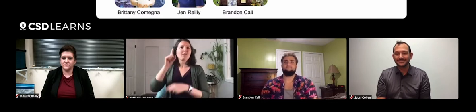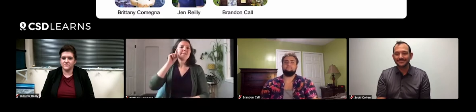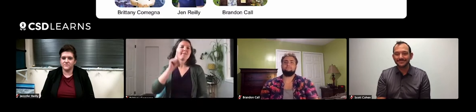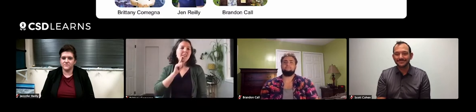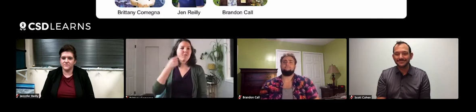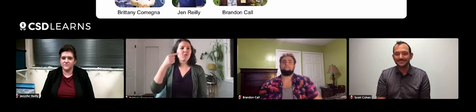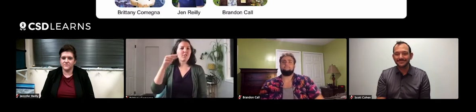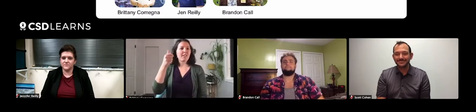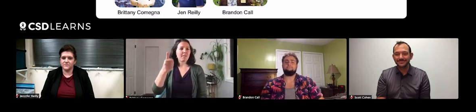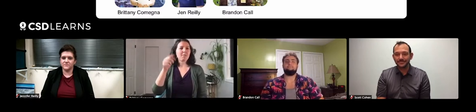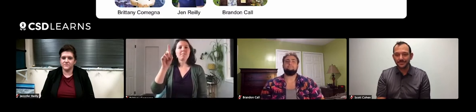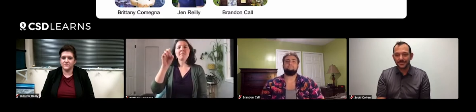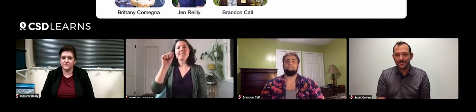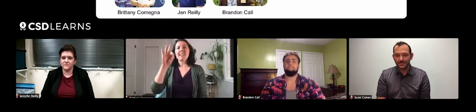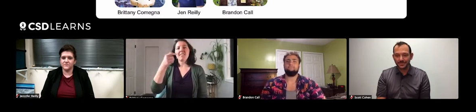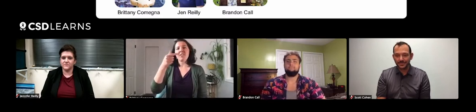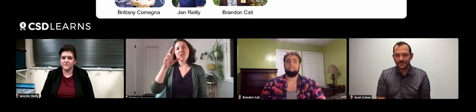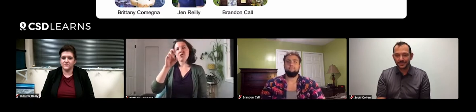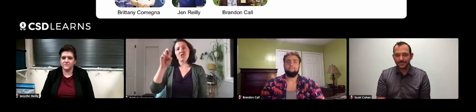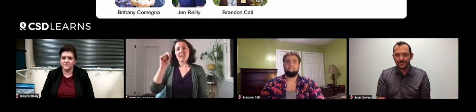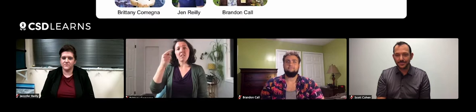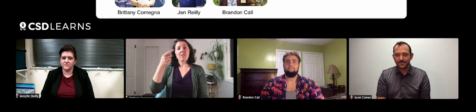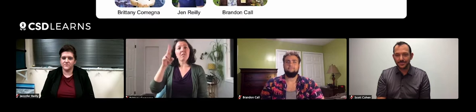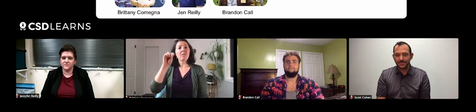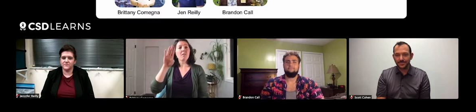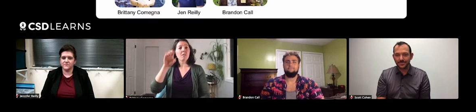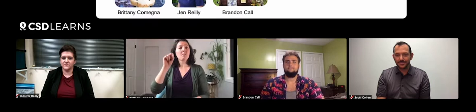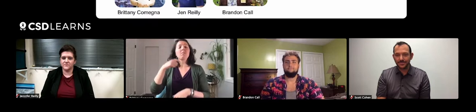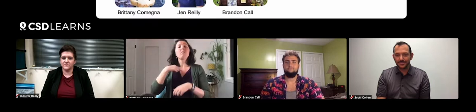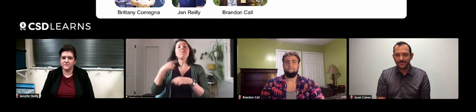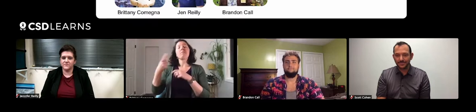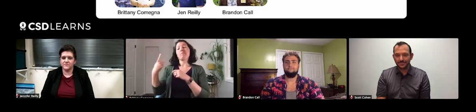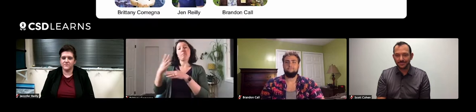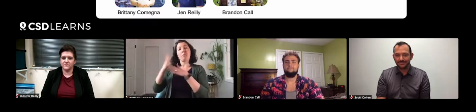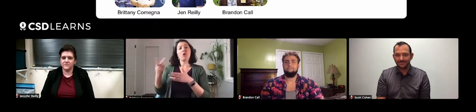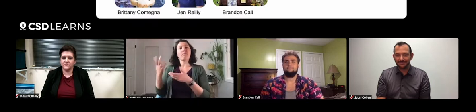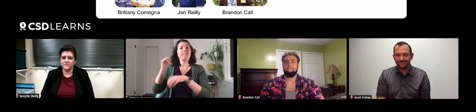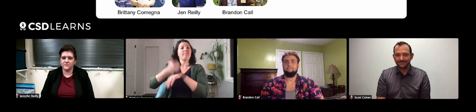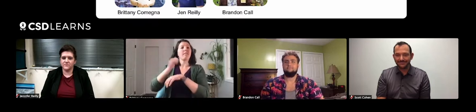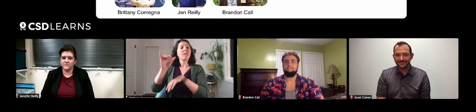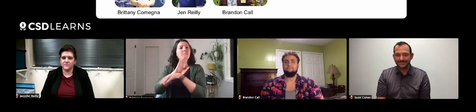called Deaf Green Thumbs. And my business partner and I set up that business